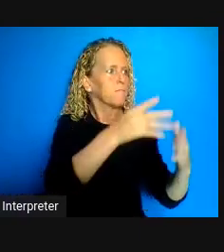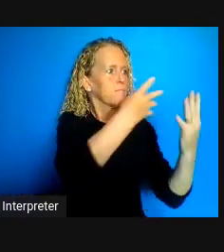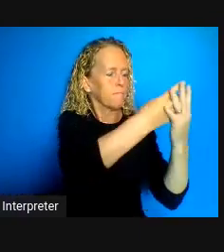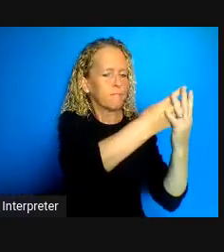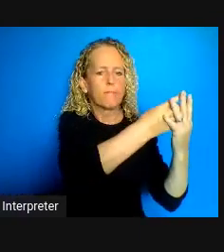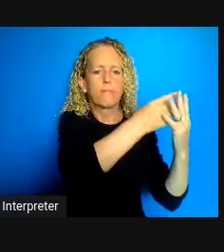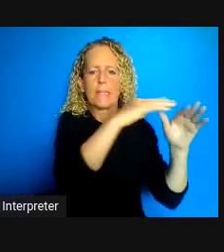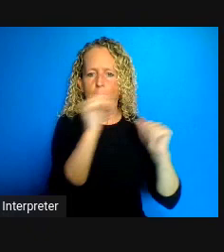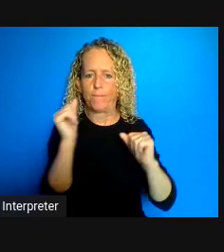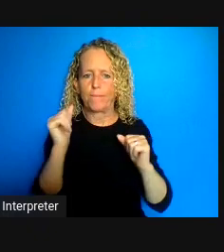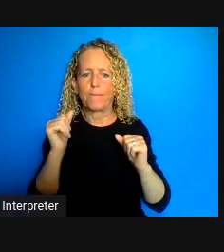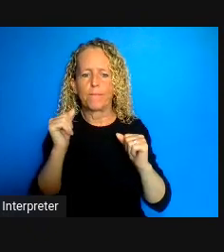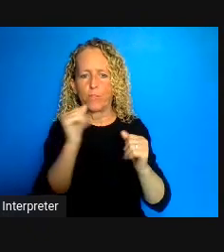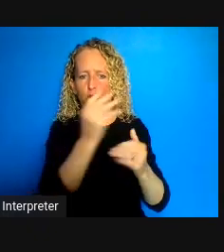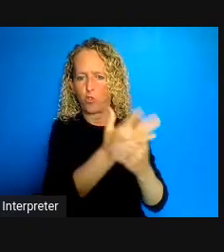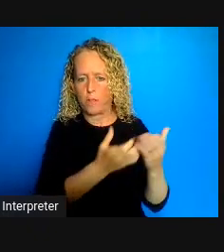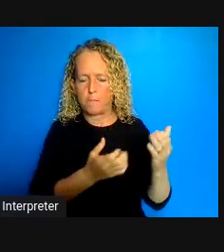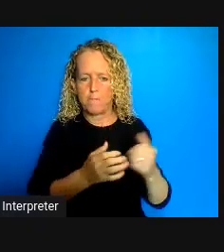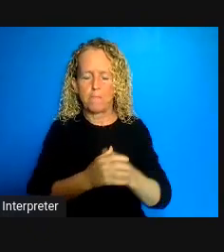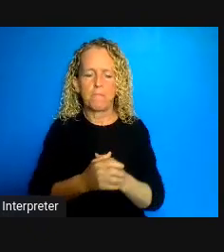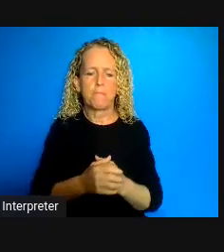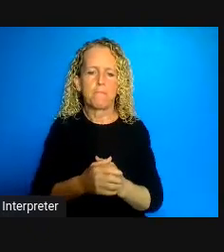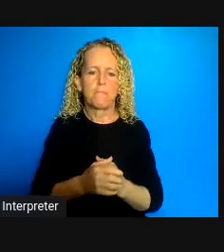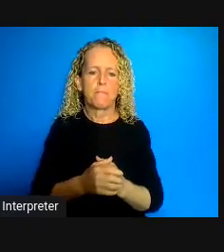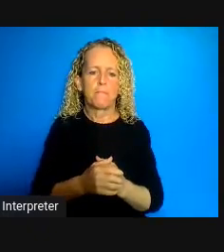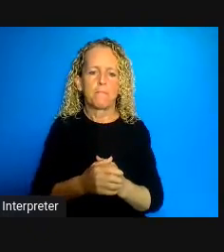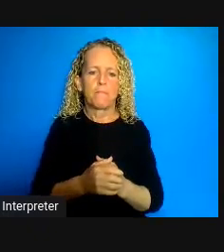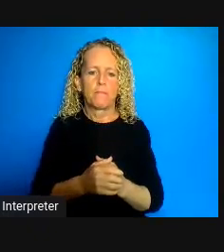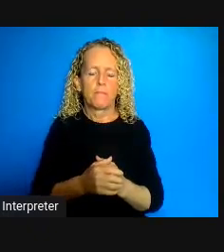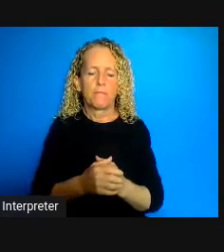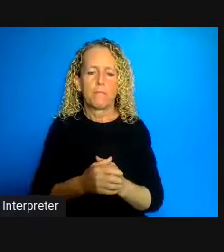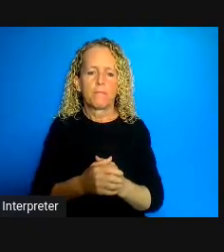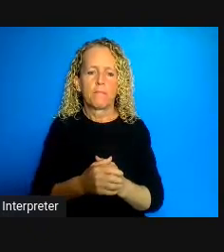access to the social determinants of health which is Adelina said are also